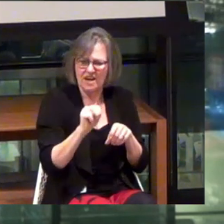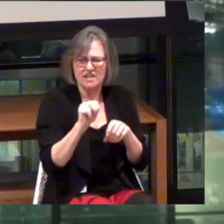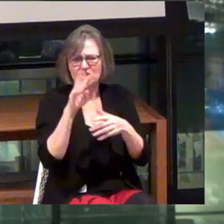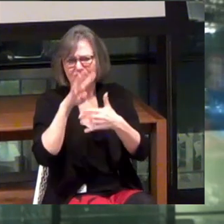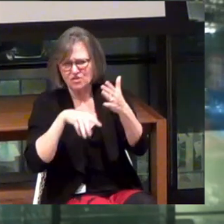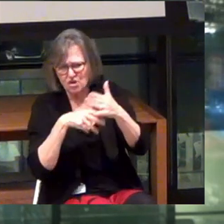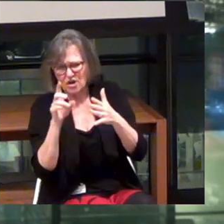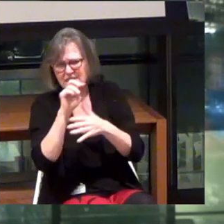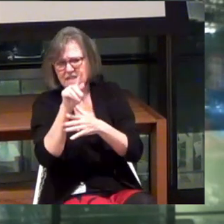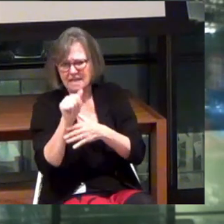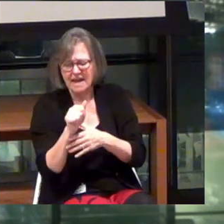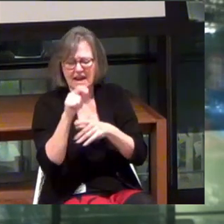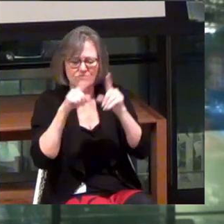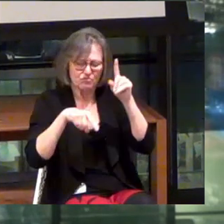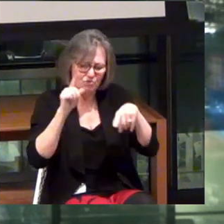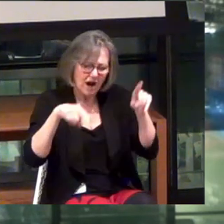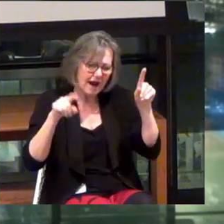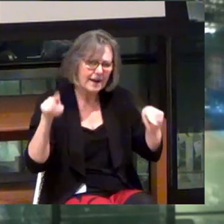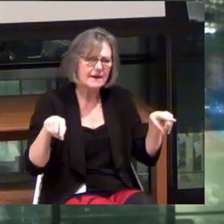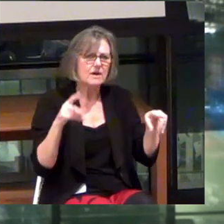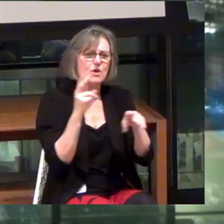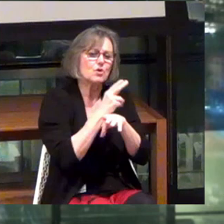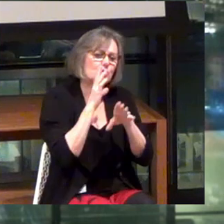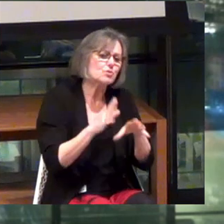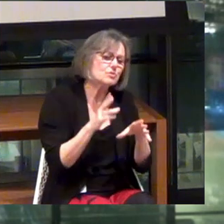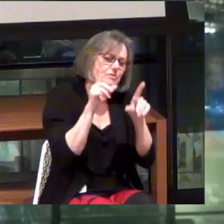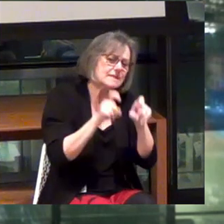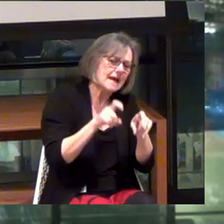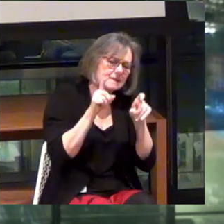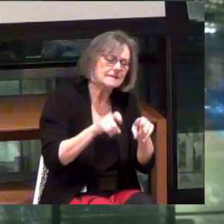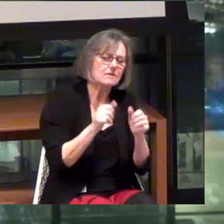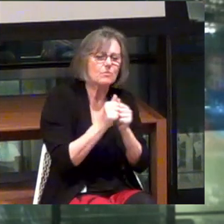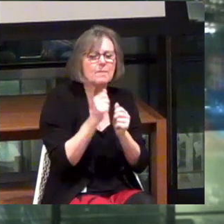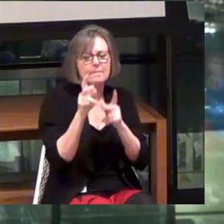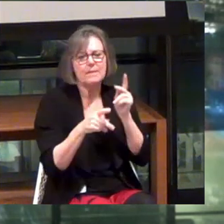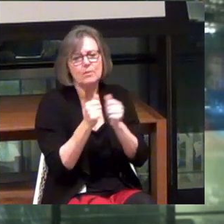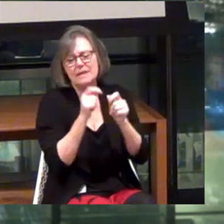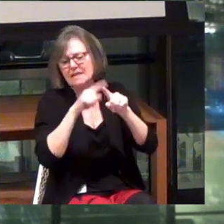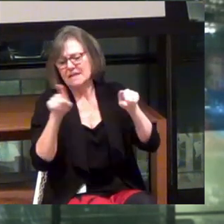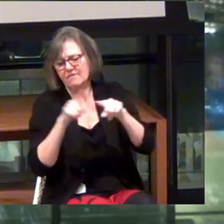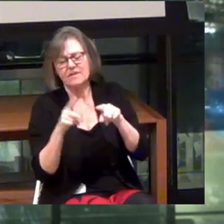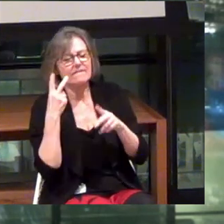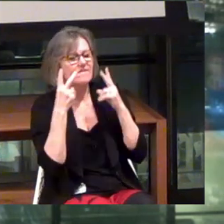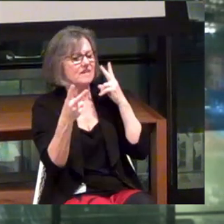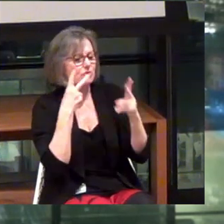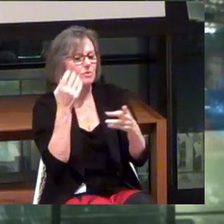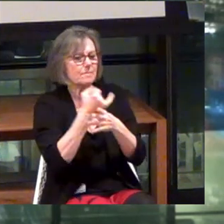So we did a variety of user testing sessions, with folks with different visual impairments.